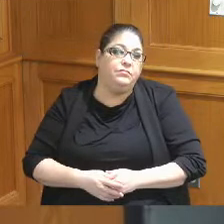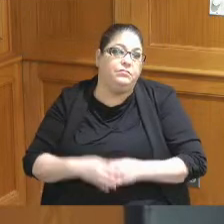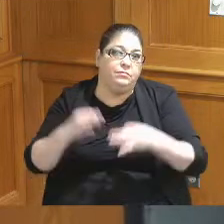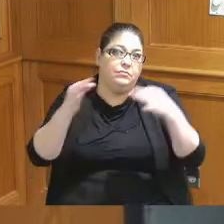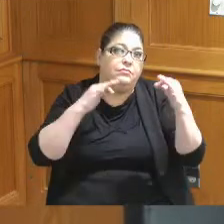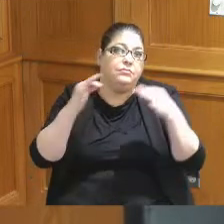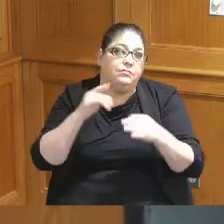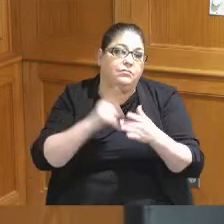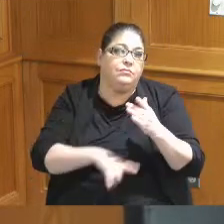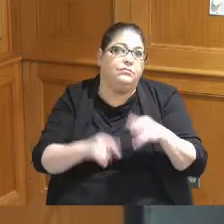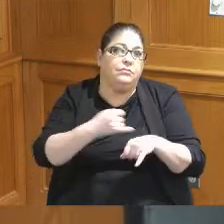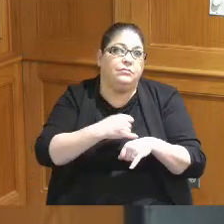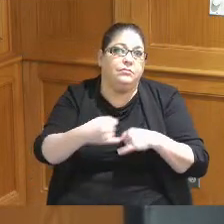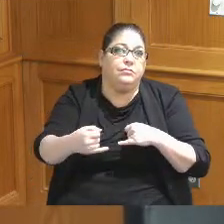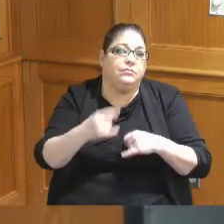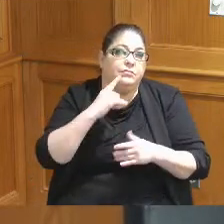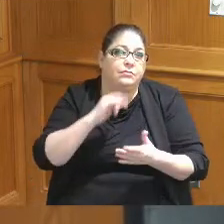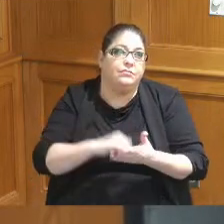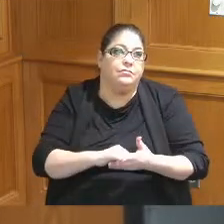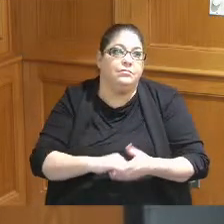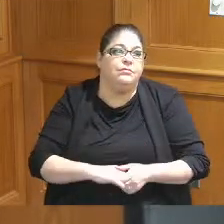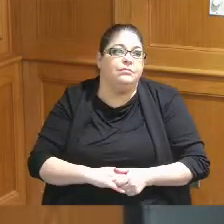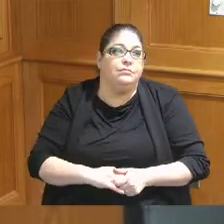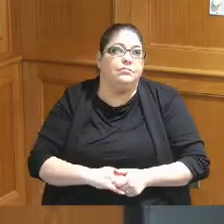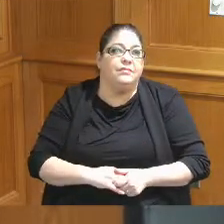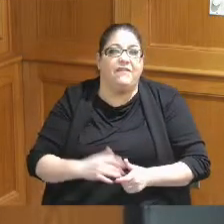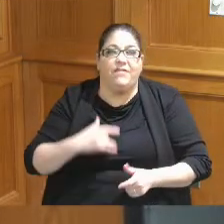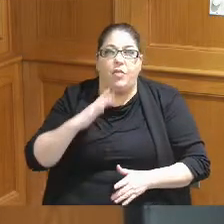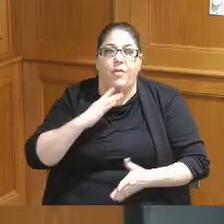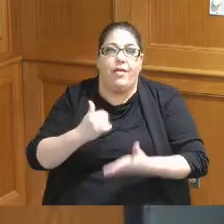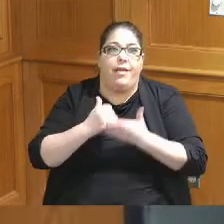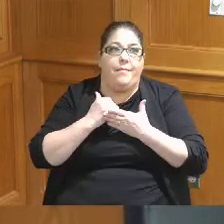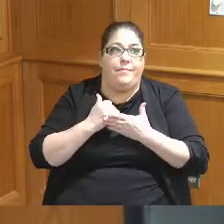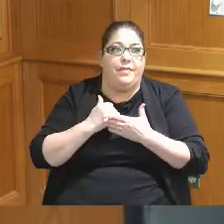what their timelines are I think that timeline will help me because I'm about the hotel first